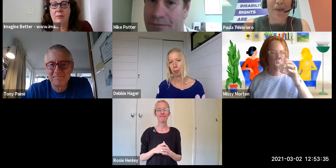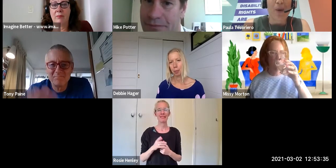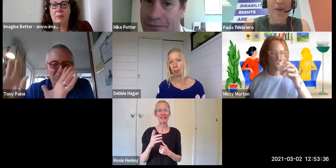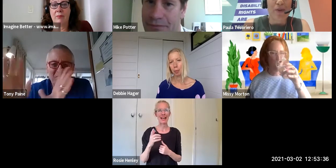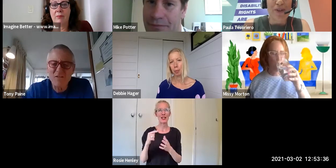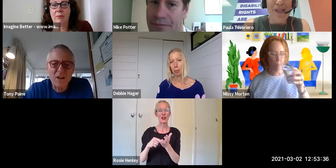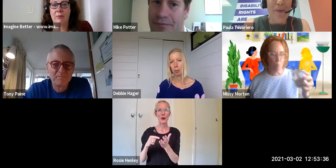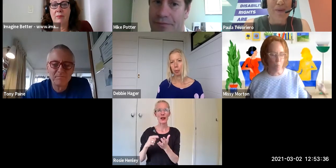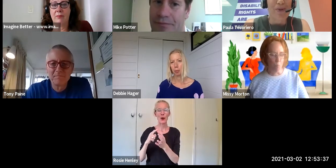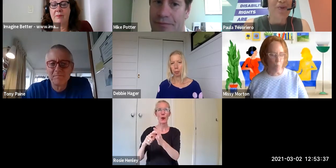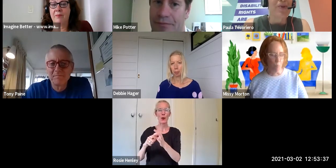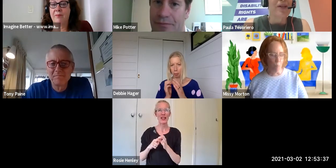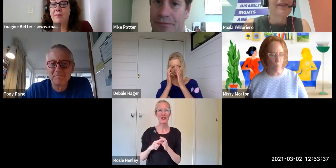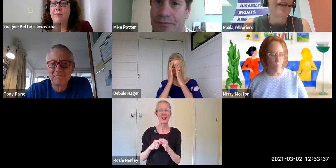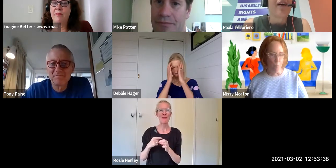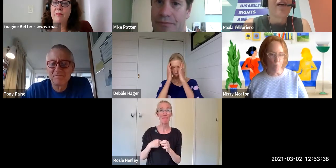about whether non-disabled people should caucus.